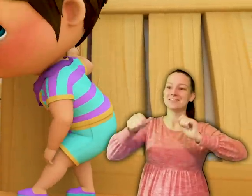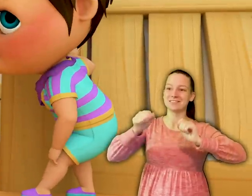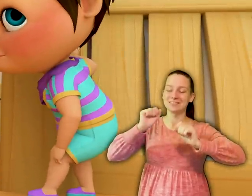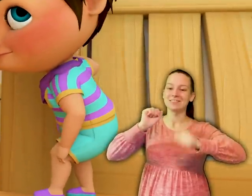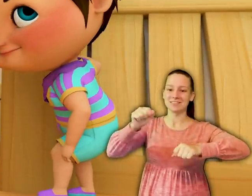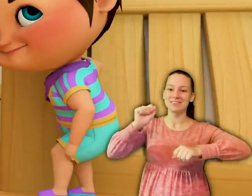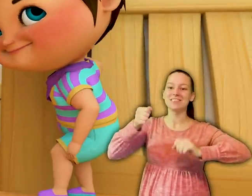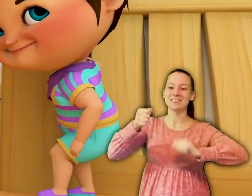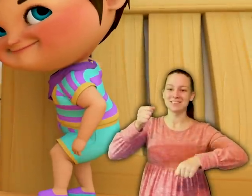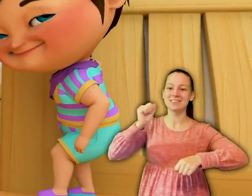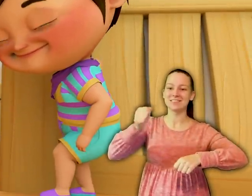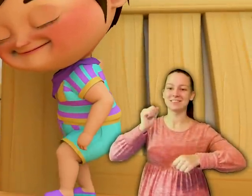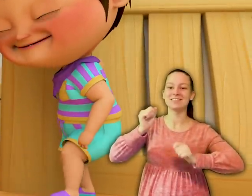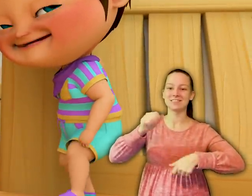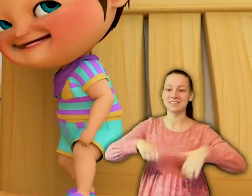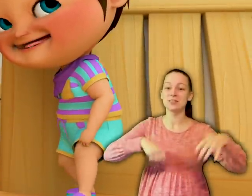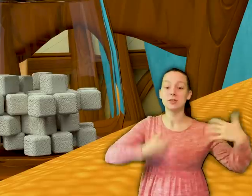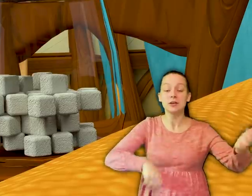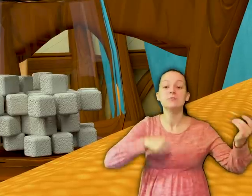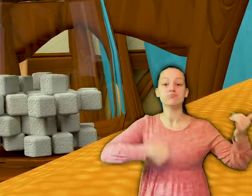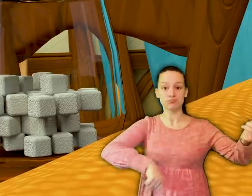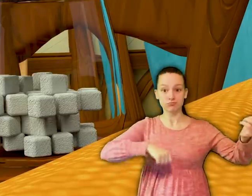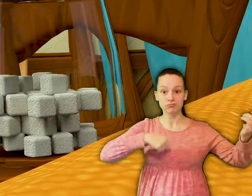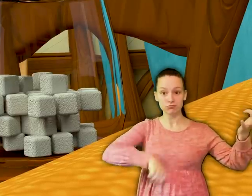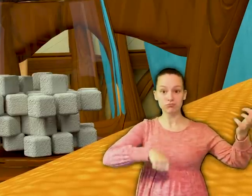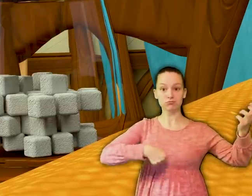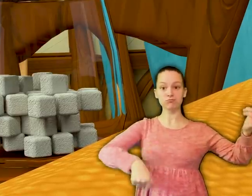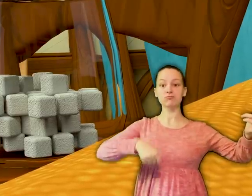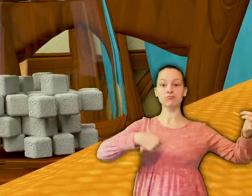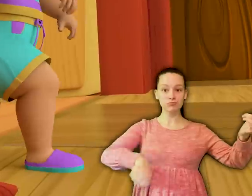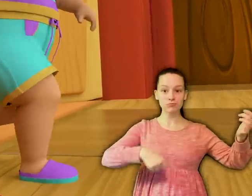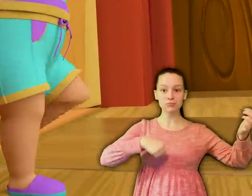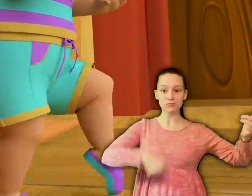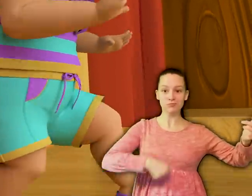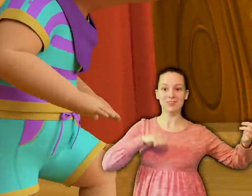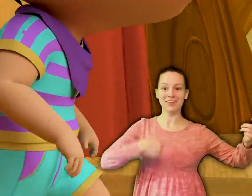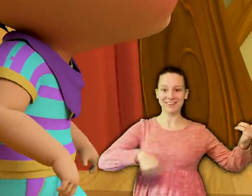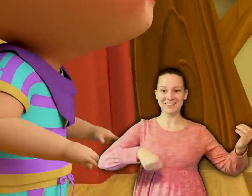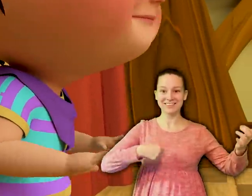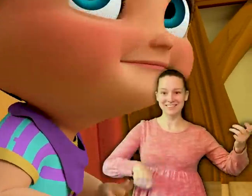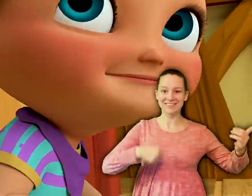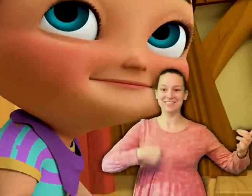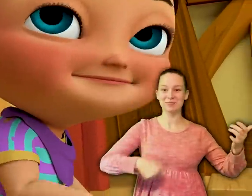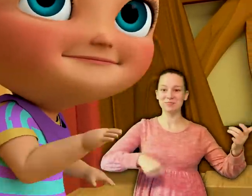Grandma Shark ….. Grandma Shark